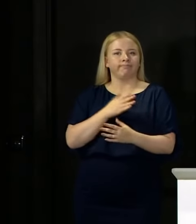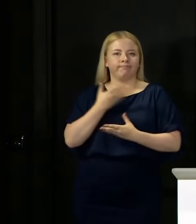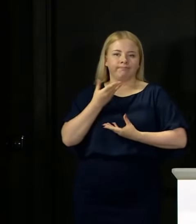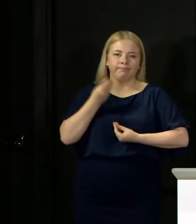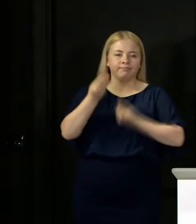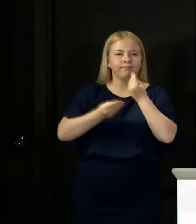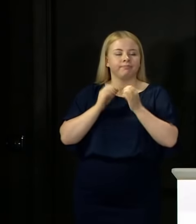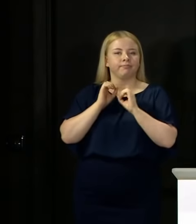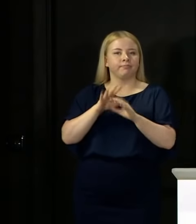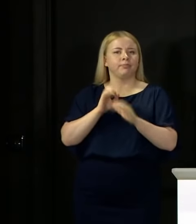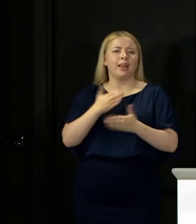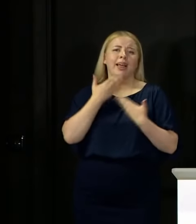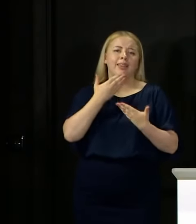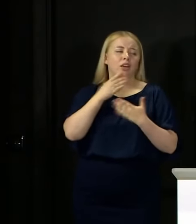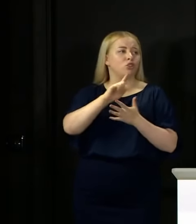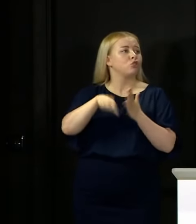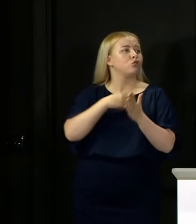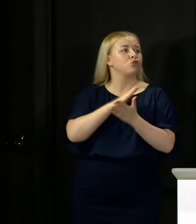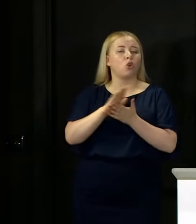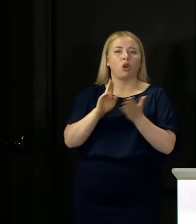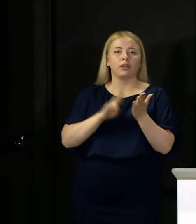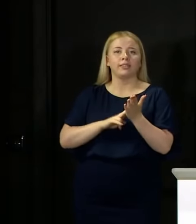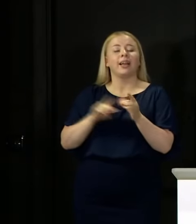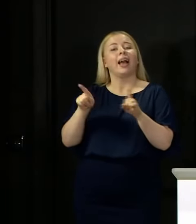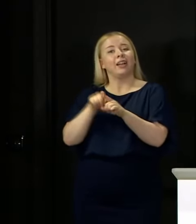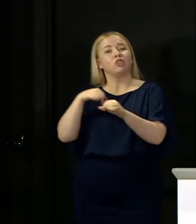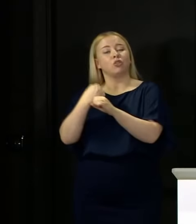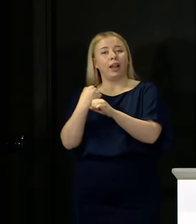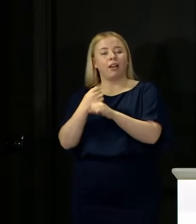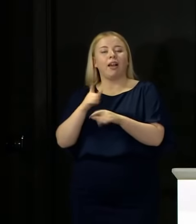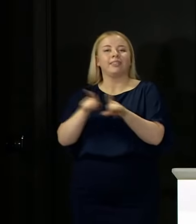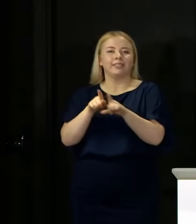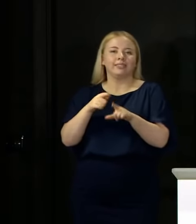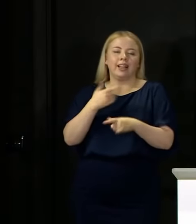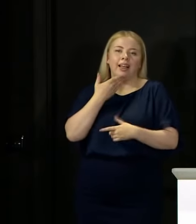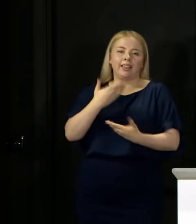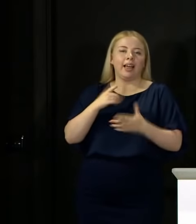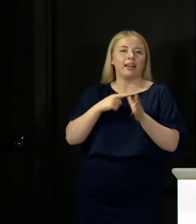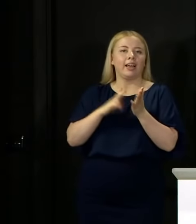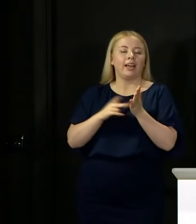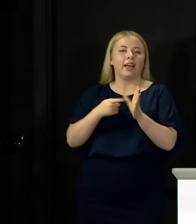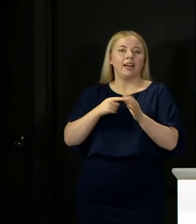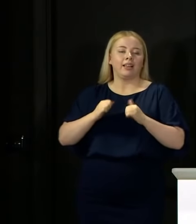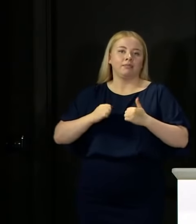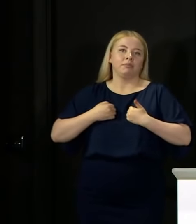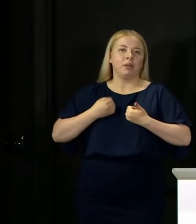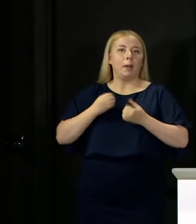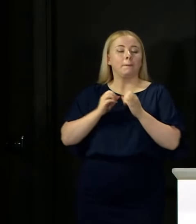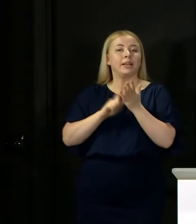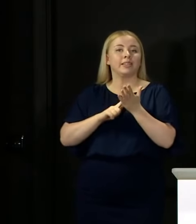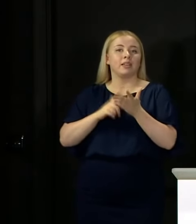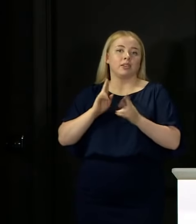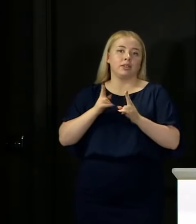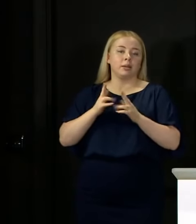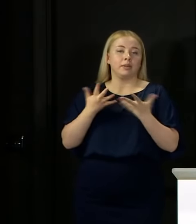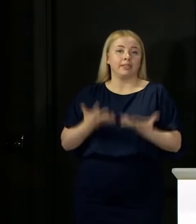Can I thank John and Gregor today, and thank Anna who has been our BSL interpreter, and